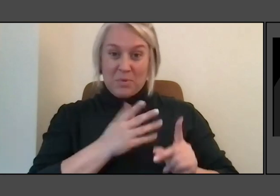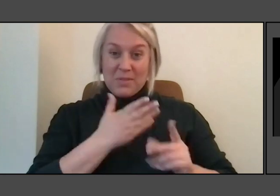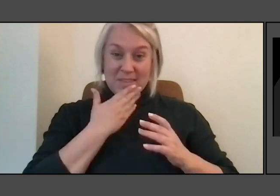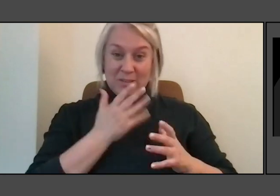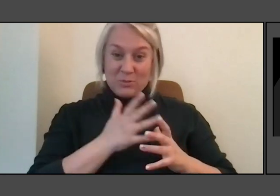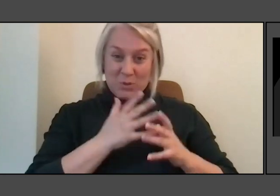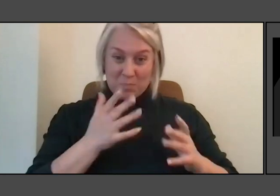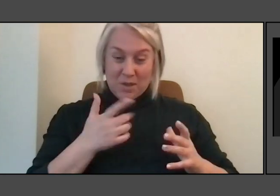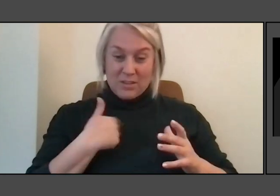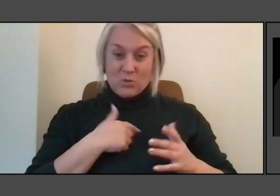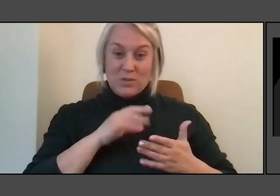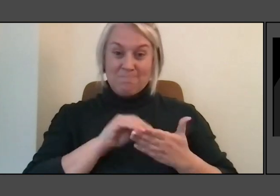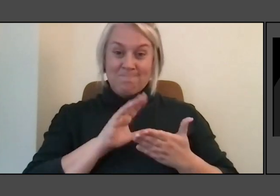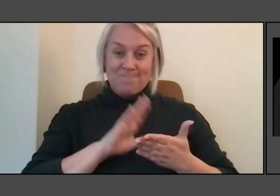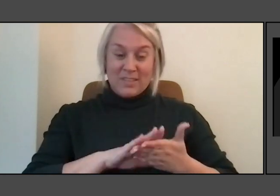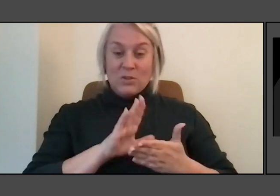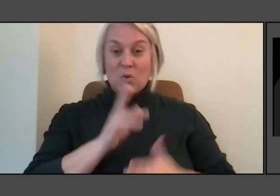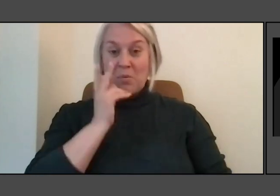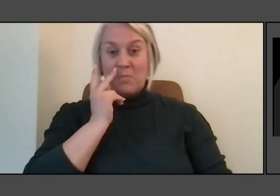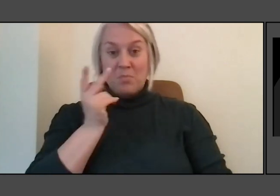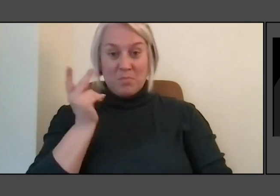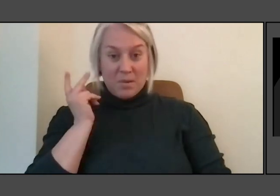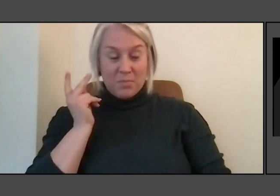Like we just I had a portrait show